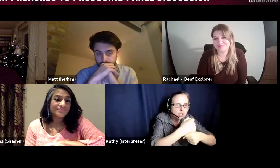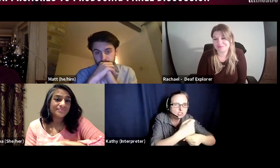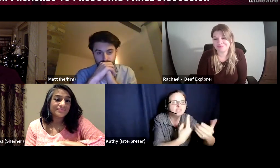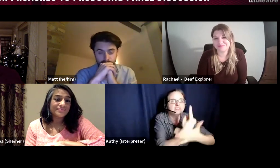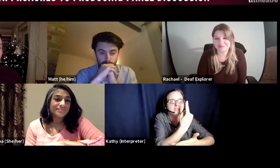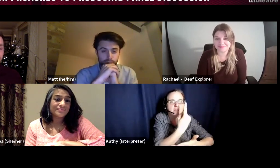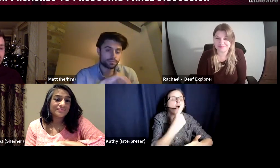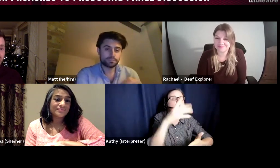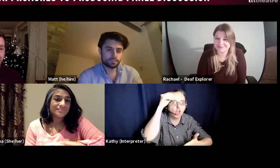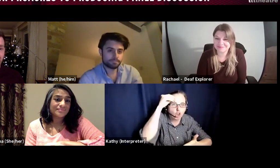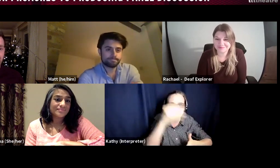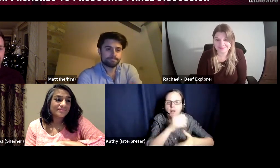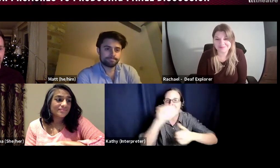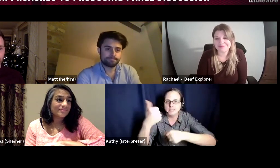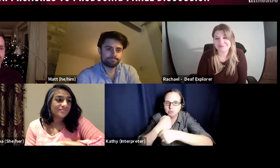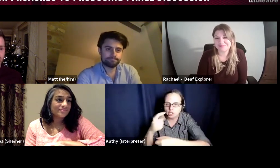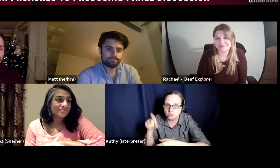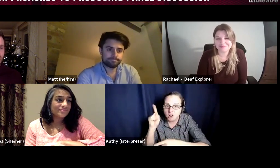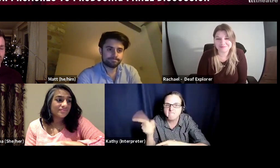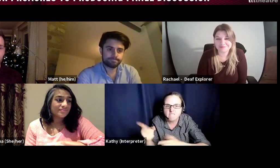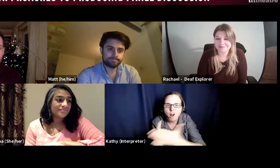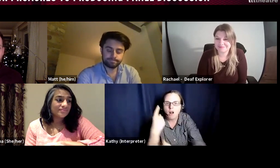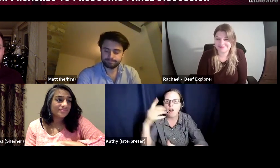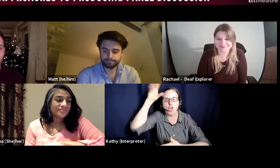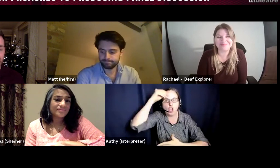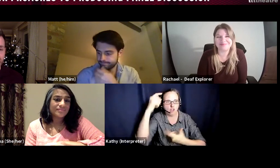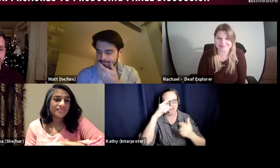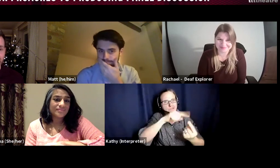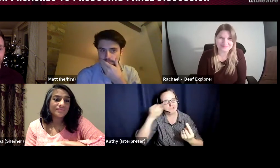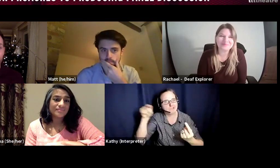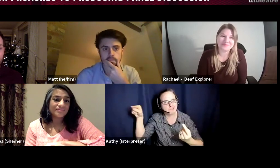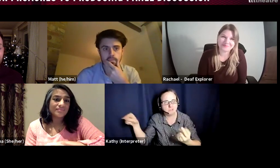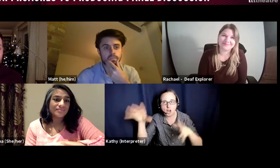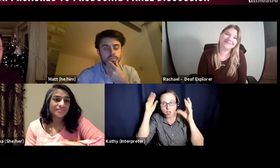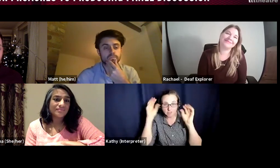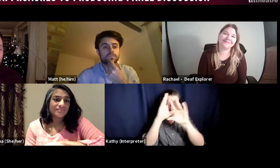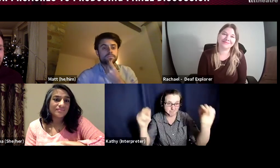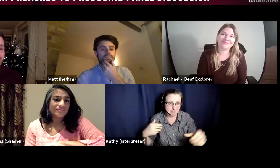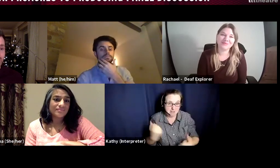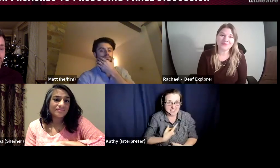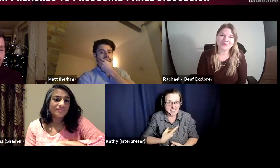my whole career and the way I've become producer through learning on the job really, by doing